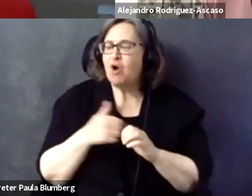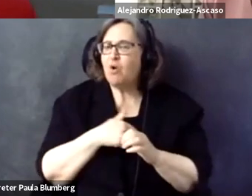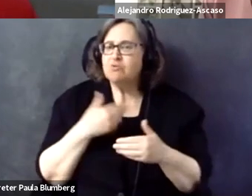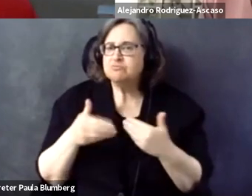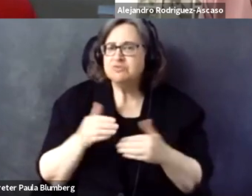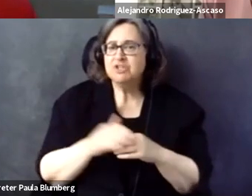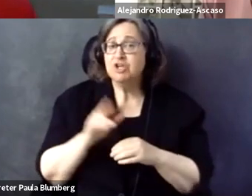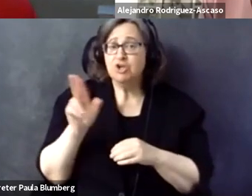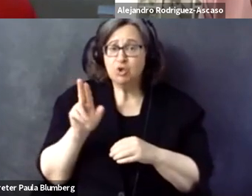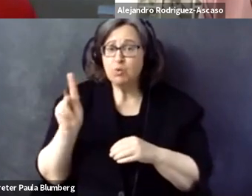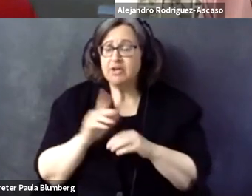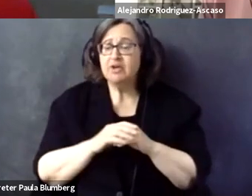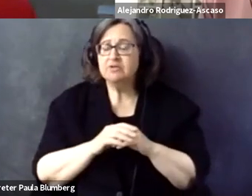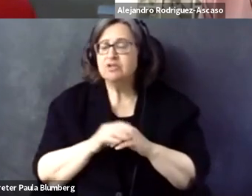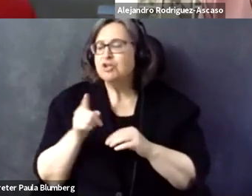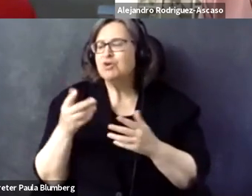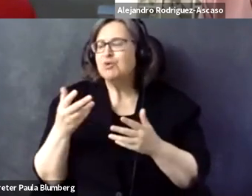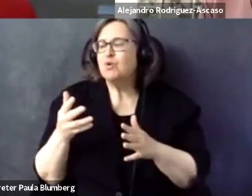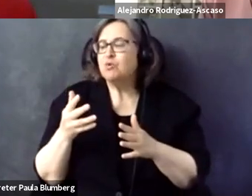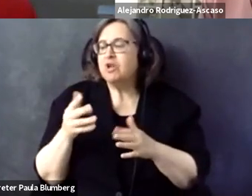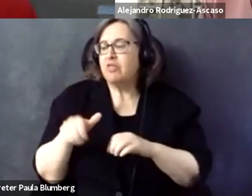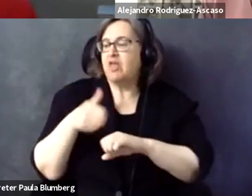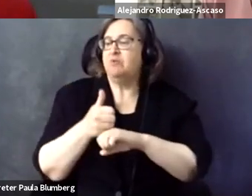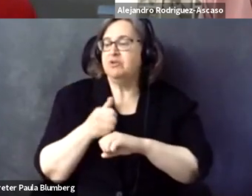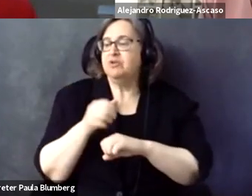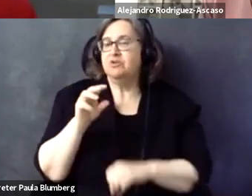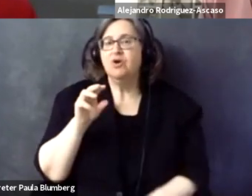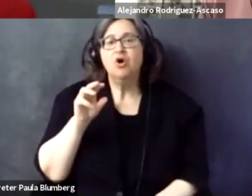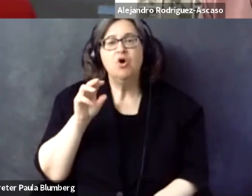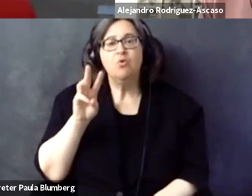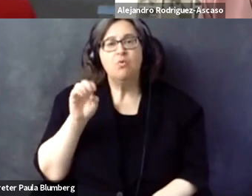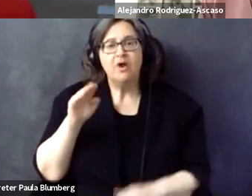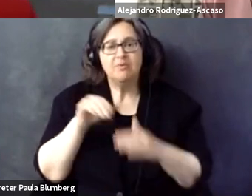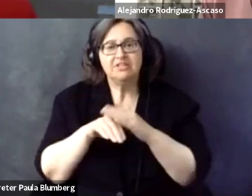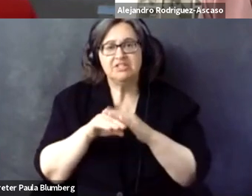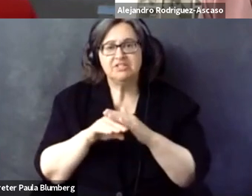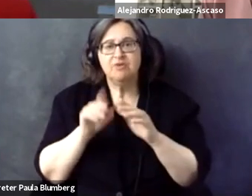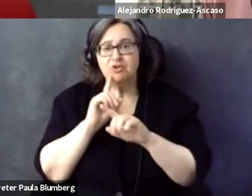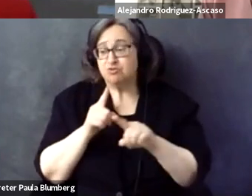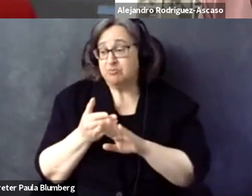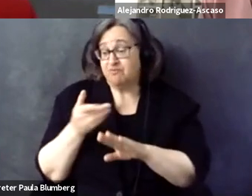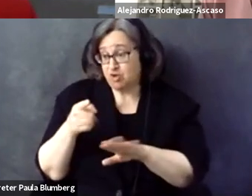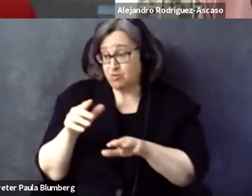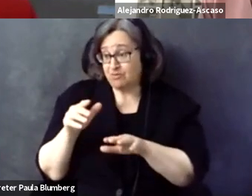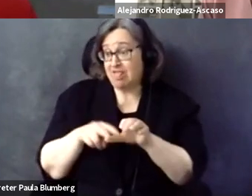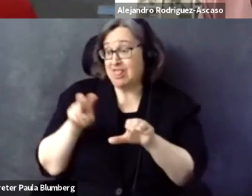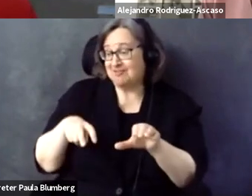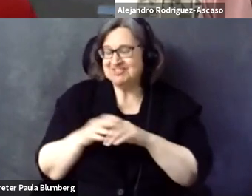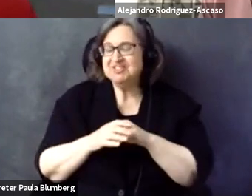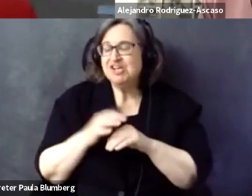Gary, in the UK, what's your take on this? How is -- how are we -- I mean, the UK is -- you already implemented the